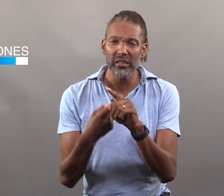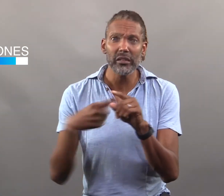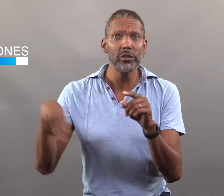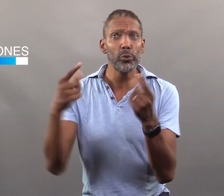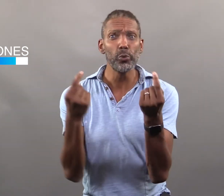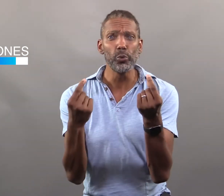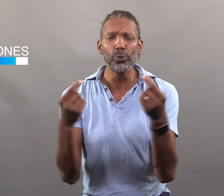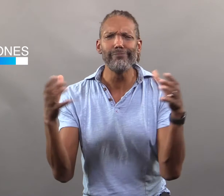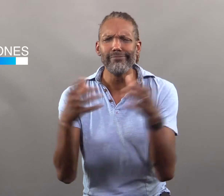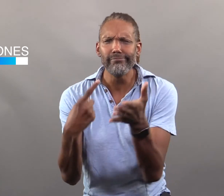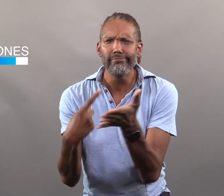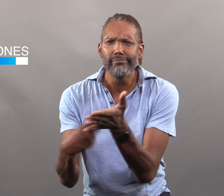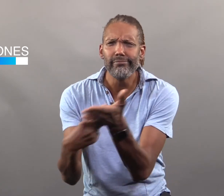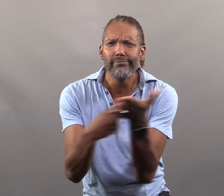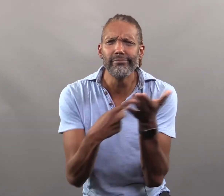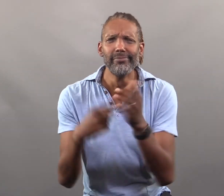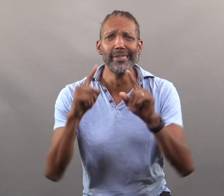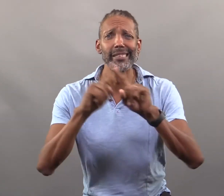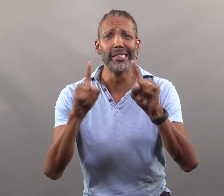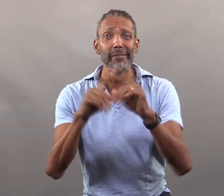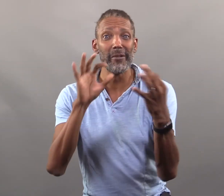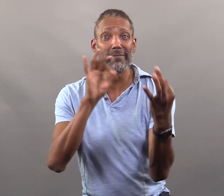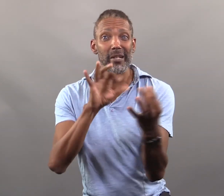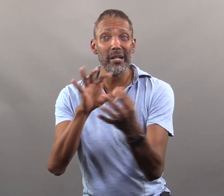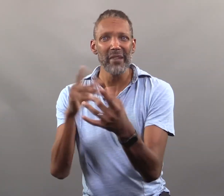where they'll discuss different feedback,